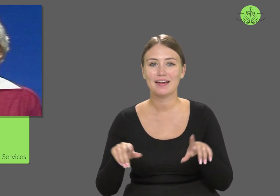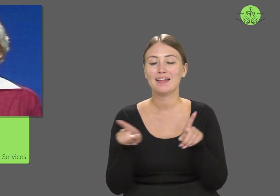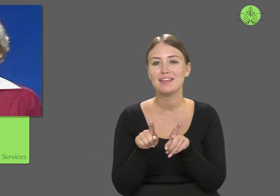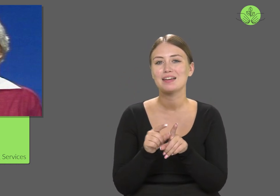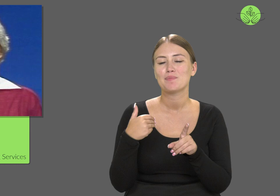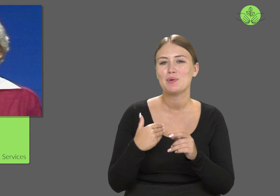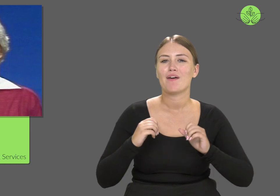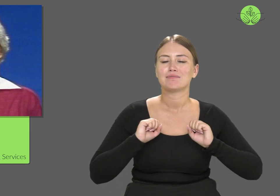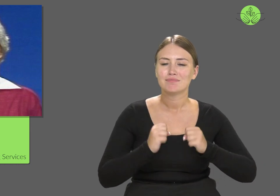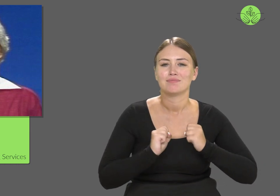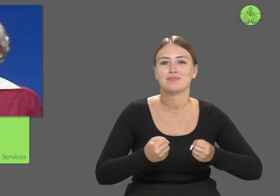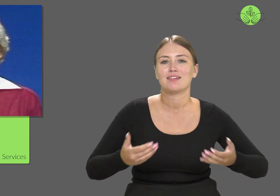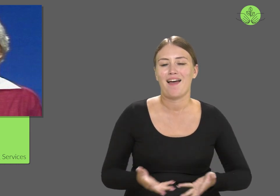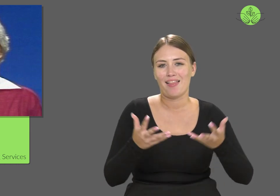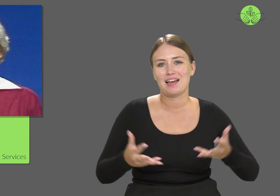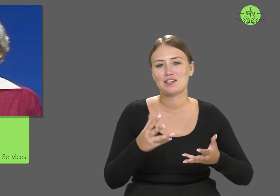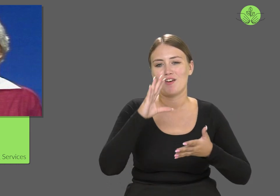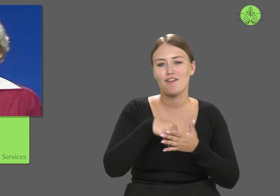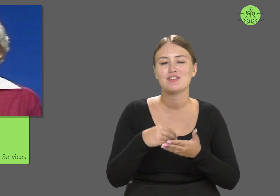and was involved in establishing